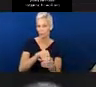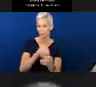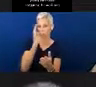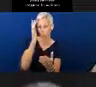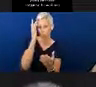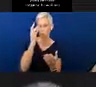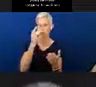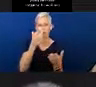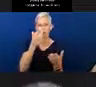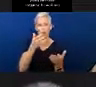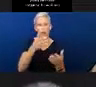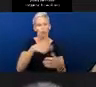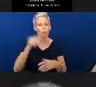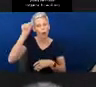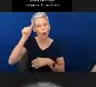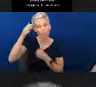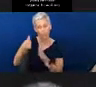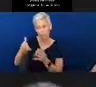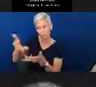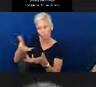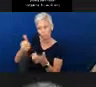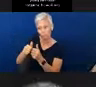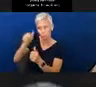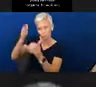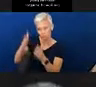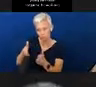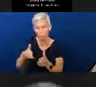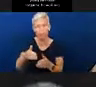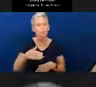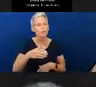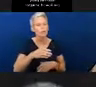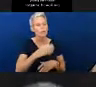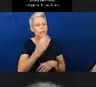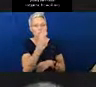audiologist, when you're working with your speech language pathologist, this medical language.